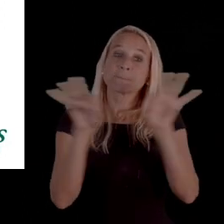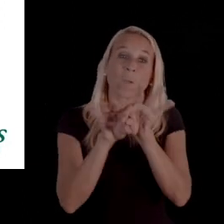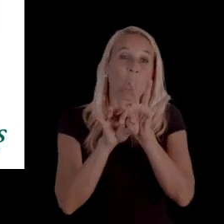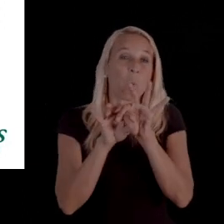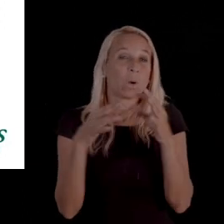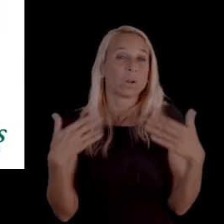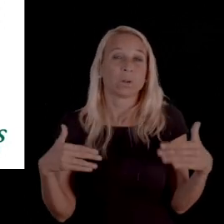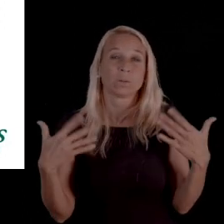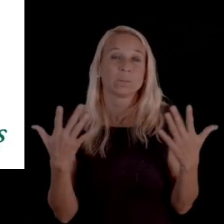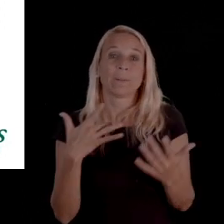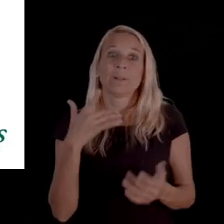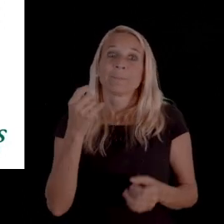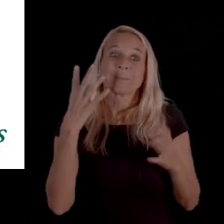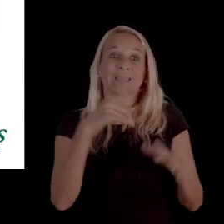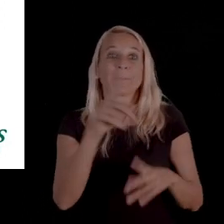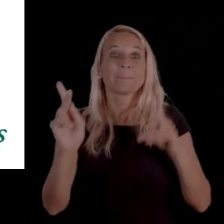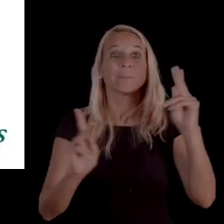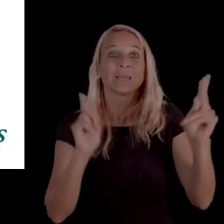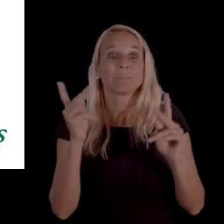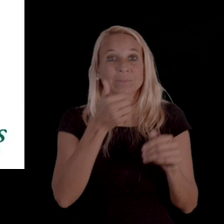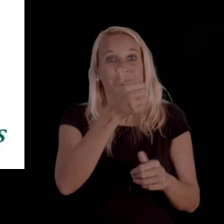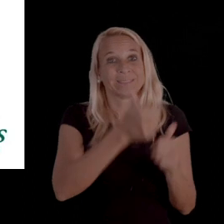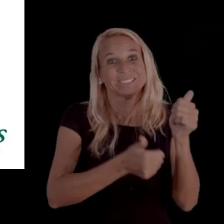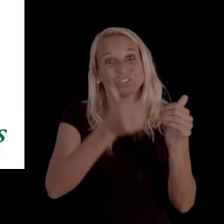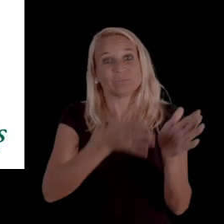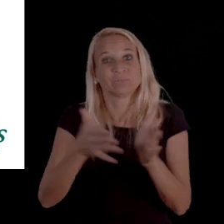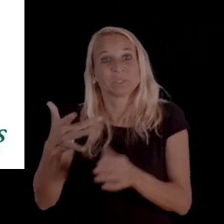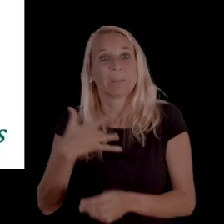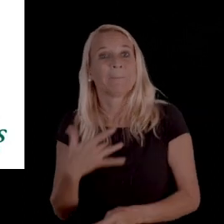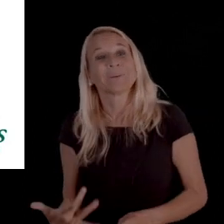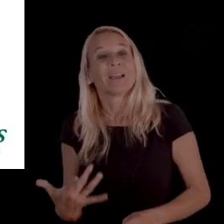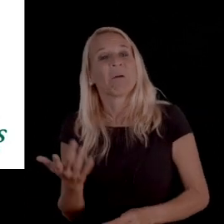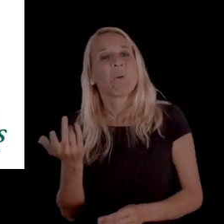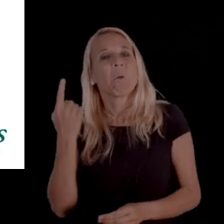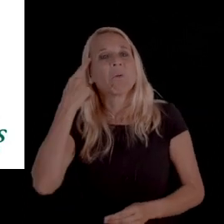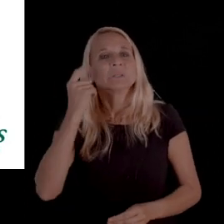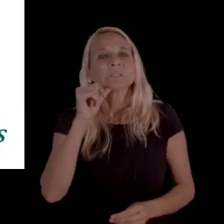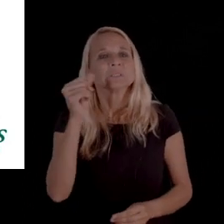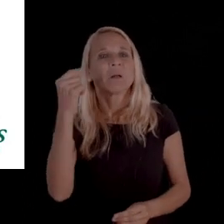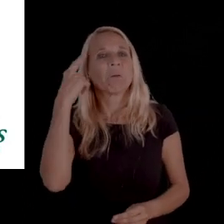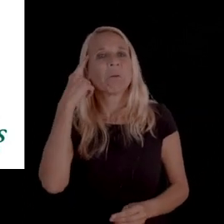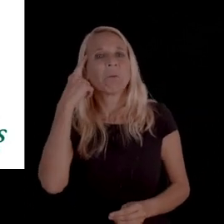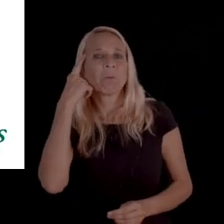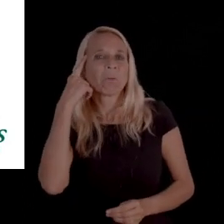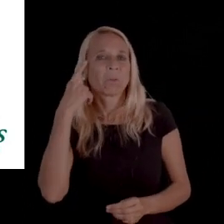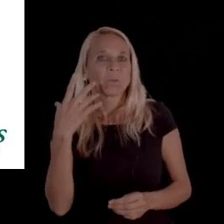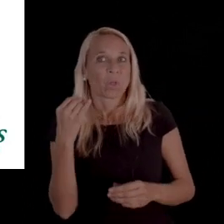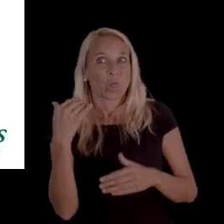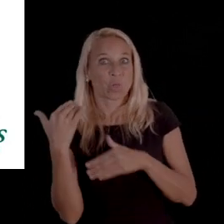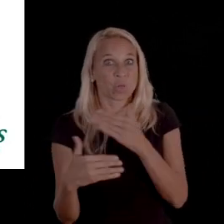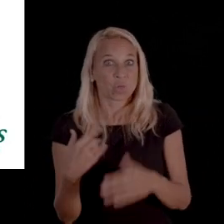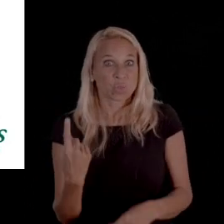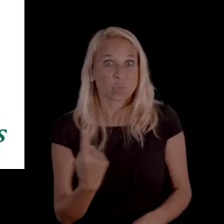One of the important things that I think a lot of individuals tend to not consider is even if you go through this process alone,